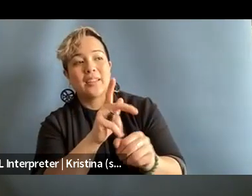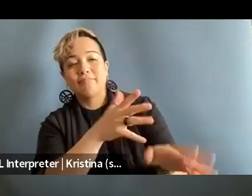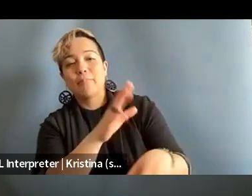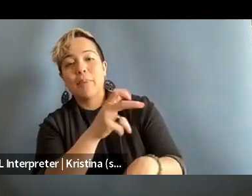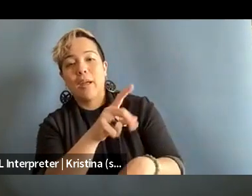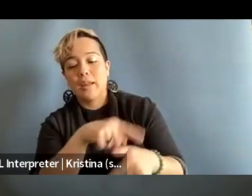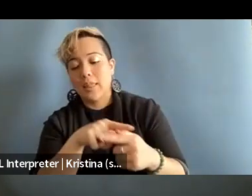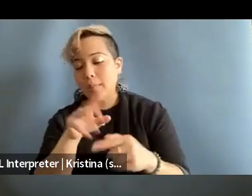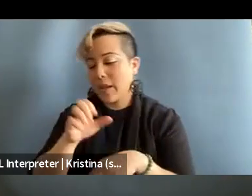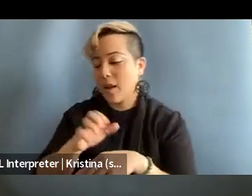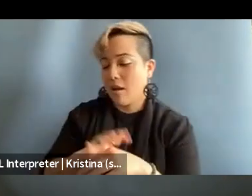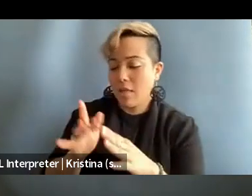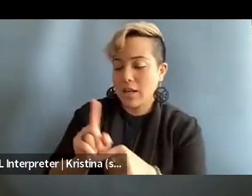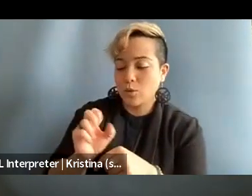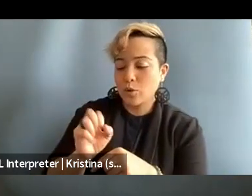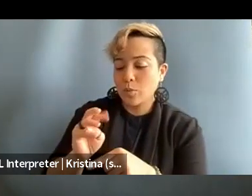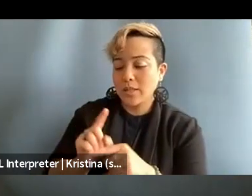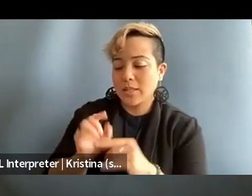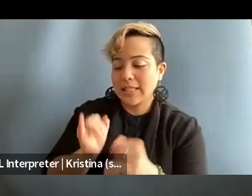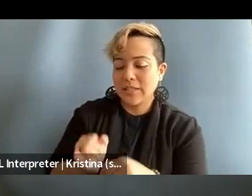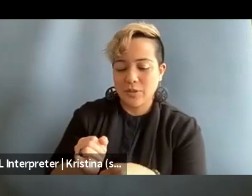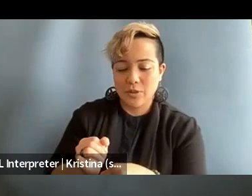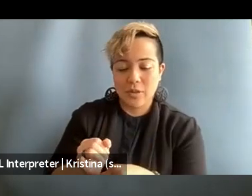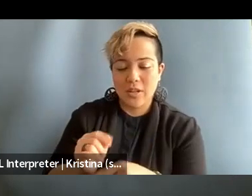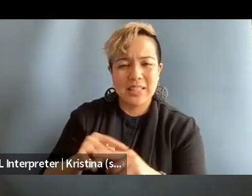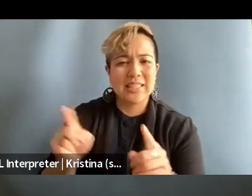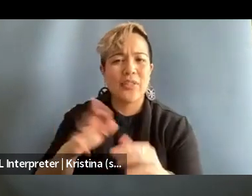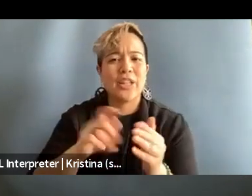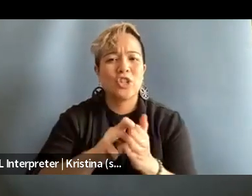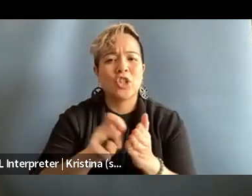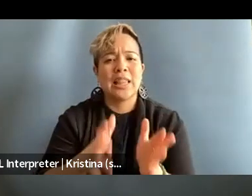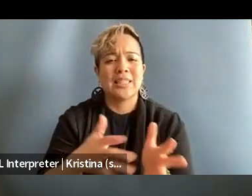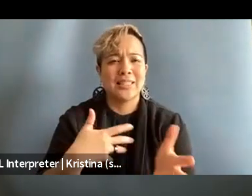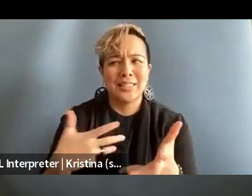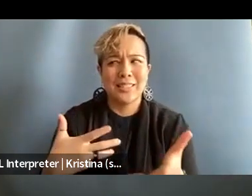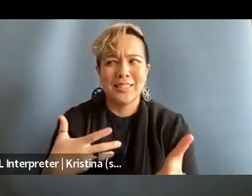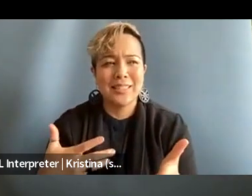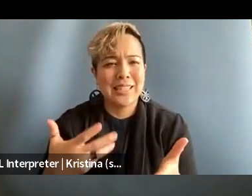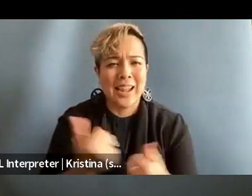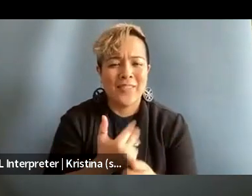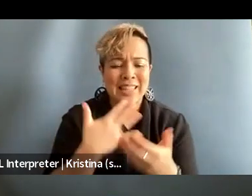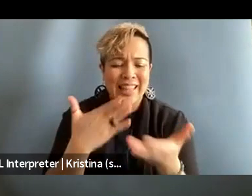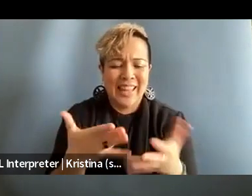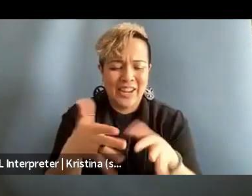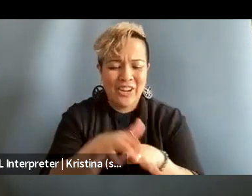as an individual as opposed to as a journalist. And so it just terrifies me to hear you say